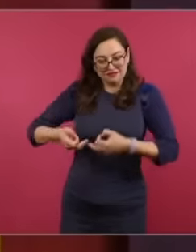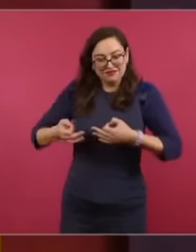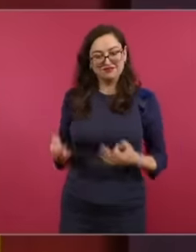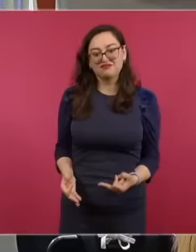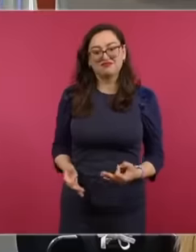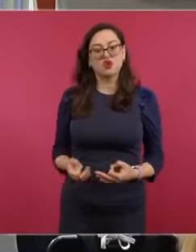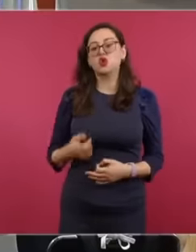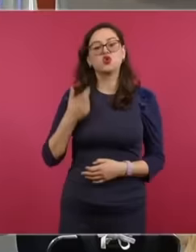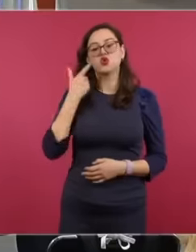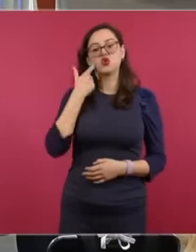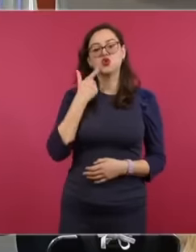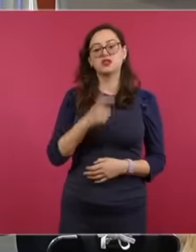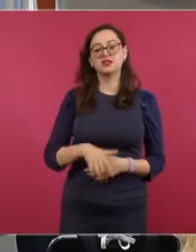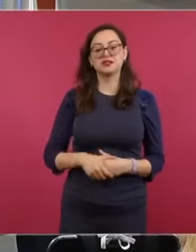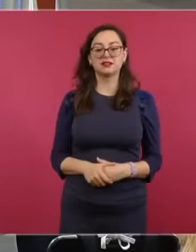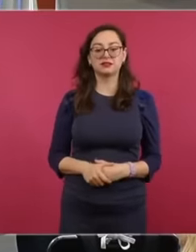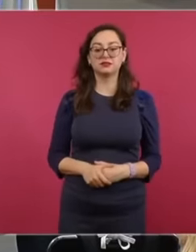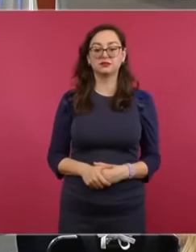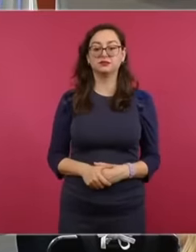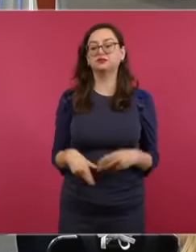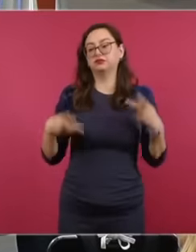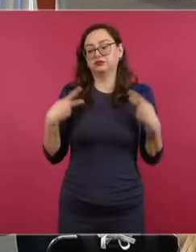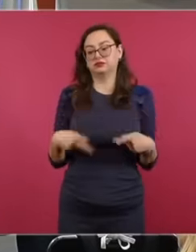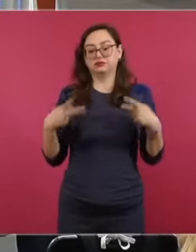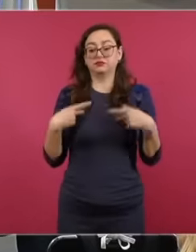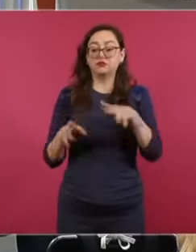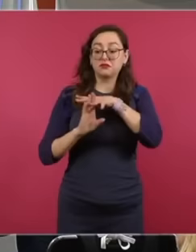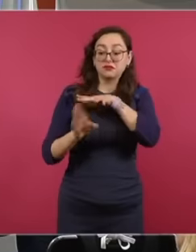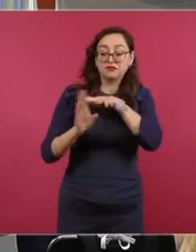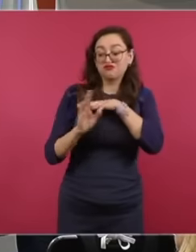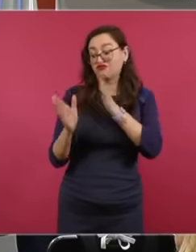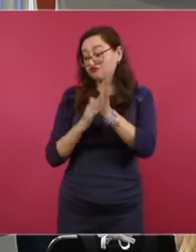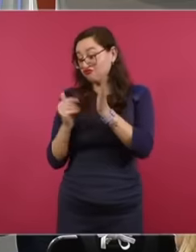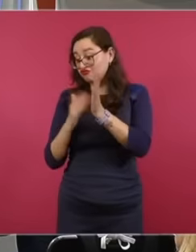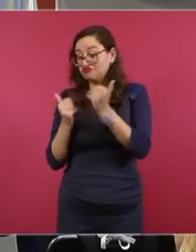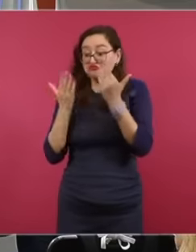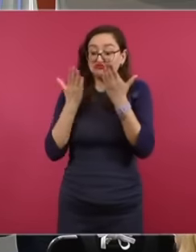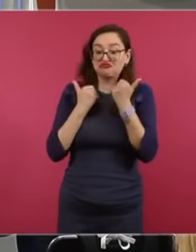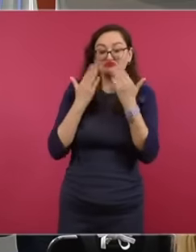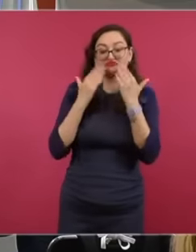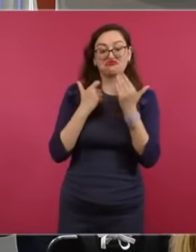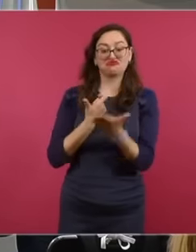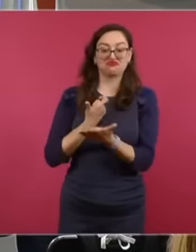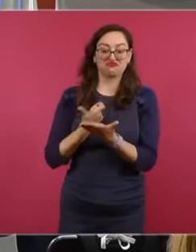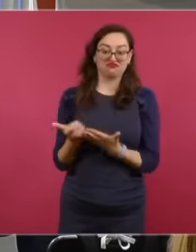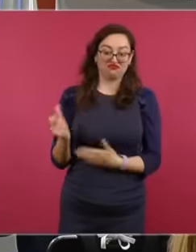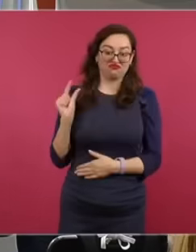a migrant earns is not the same as what an already